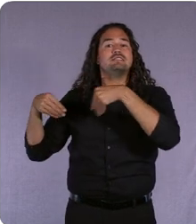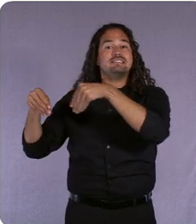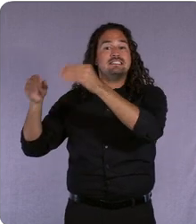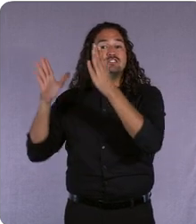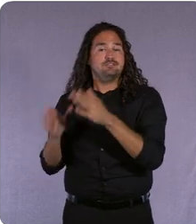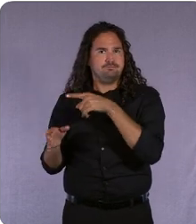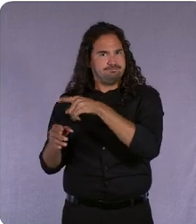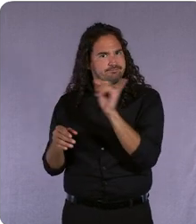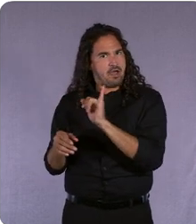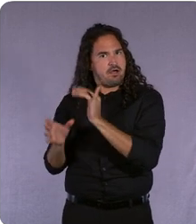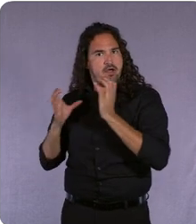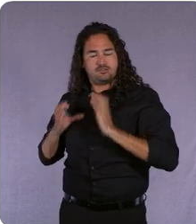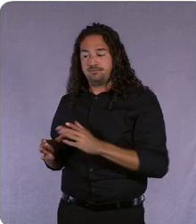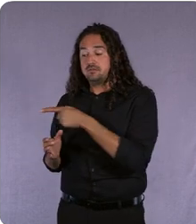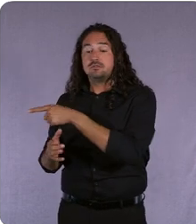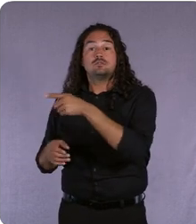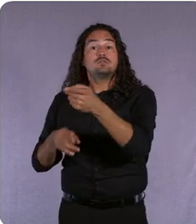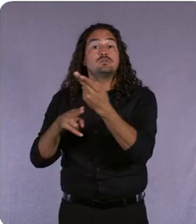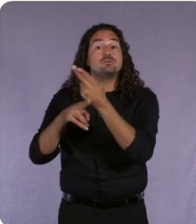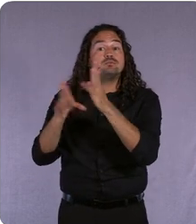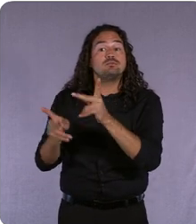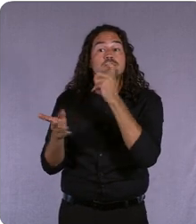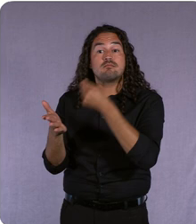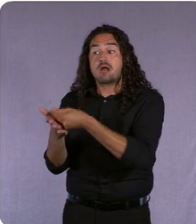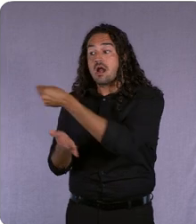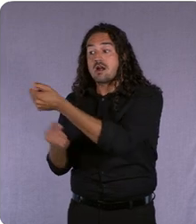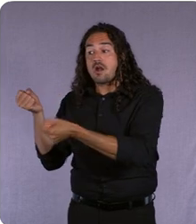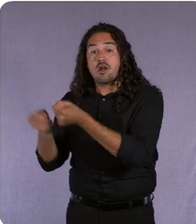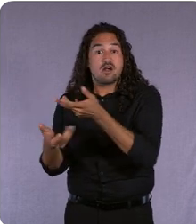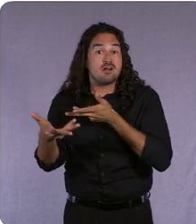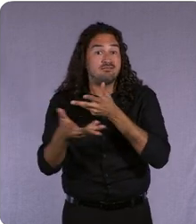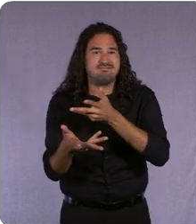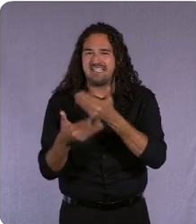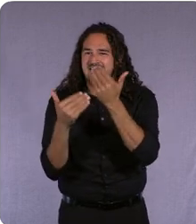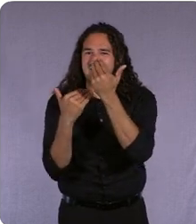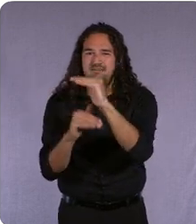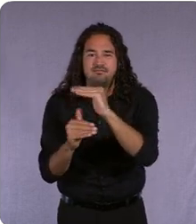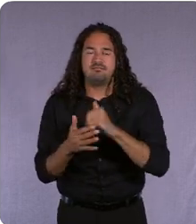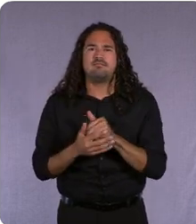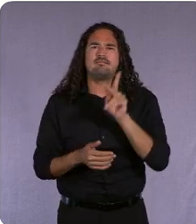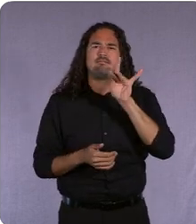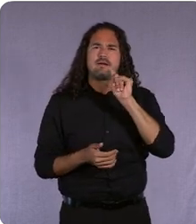with the drivers who ultimately buy their cars. But they recognized the potential drivers searching